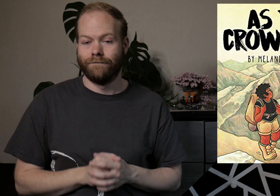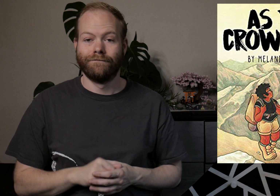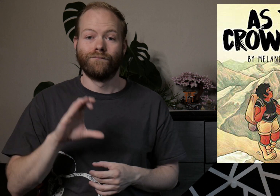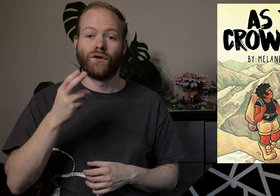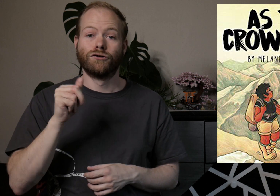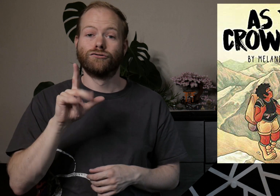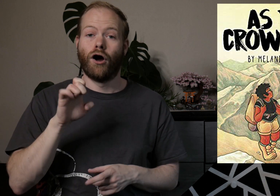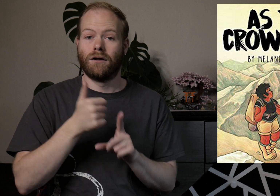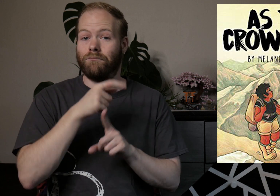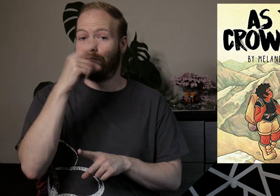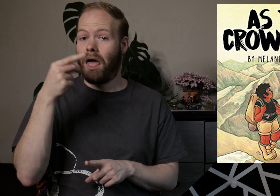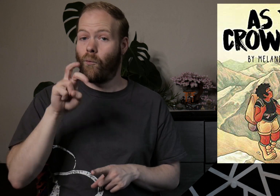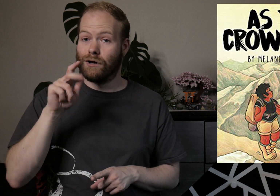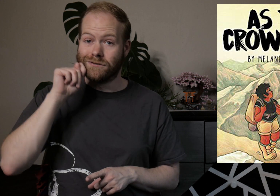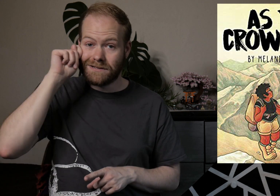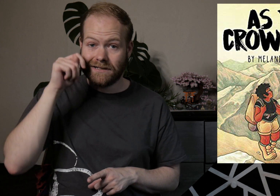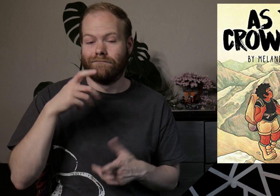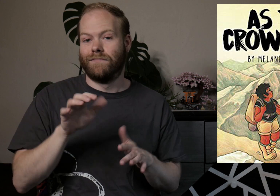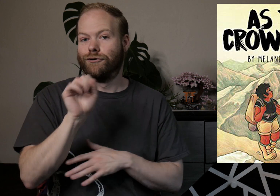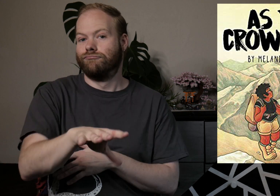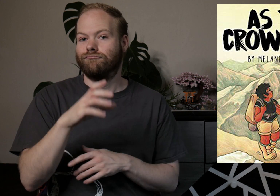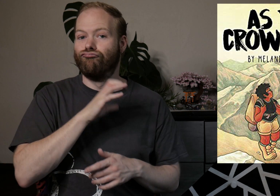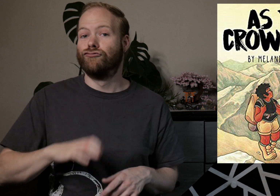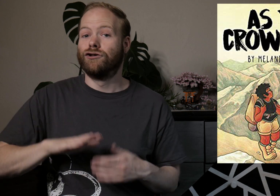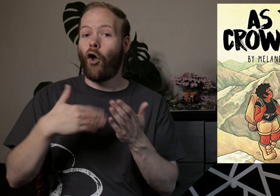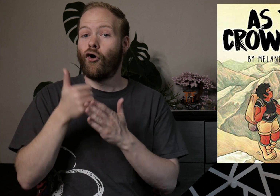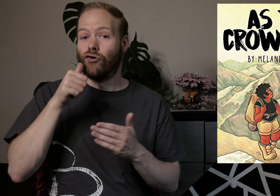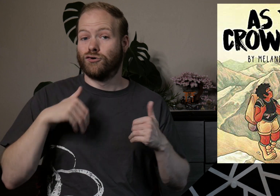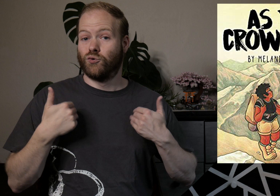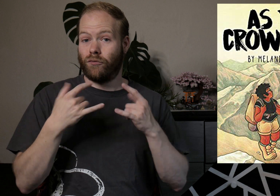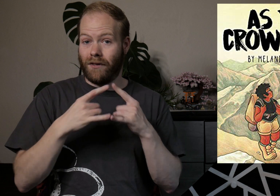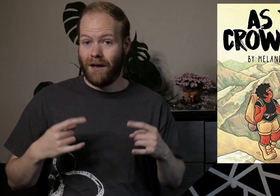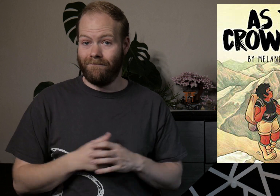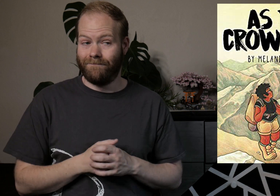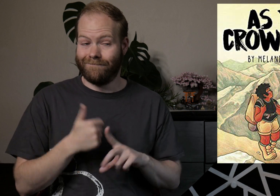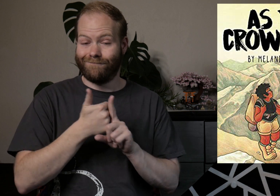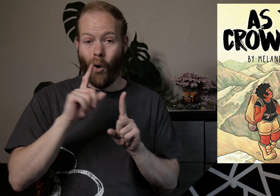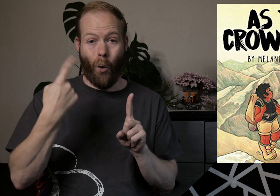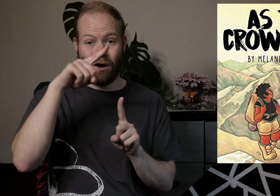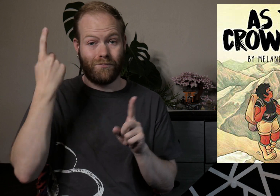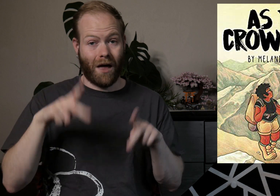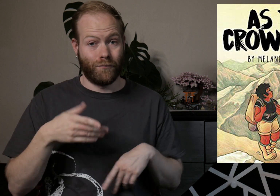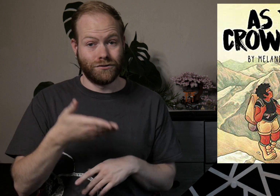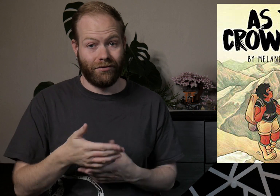Charlie, a Black queer teenager, has been dropped off at a Christian all-girls youth camp, and she’s the only Black person there.